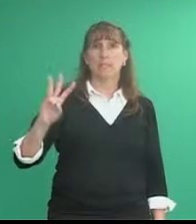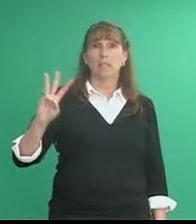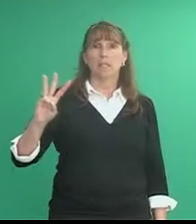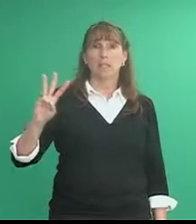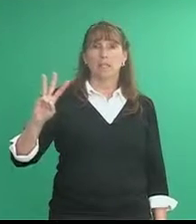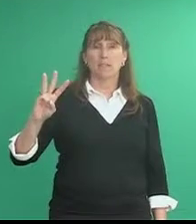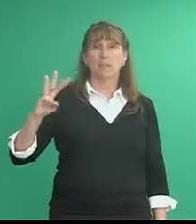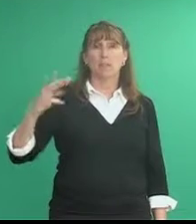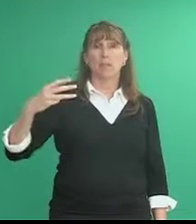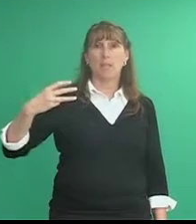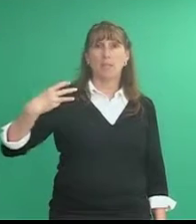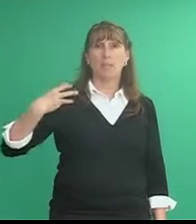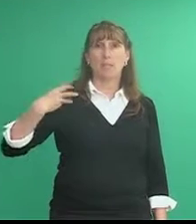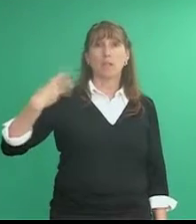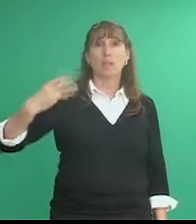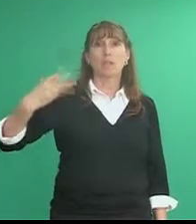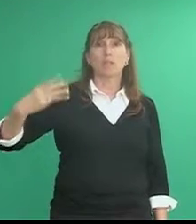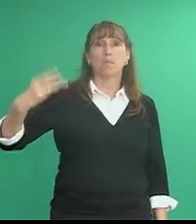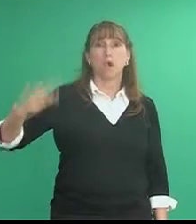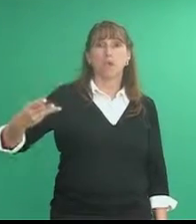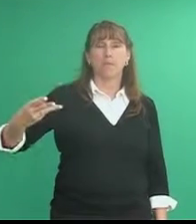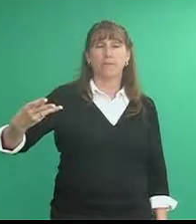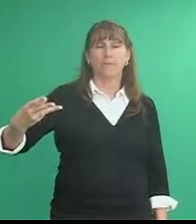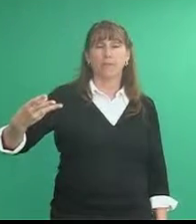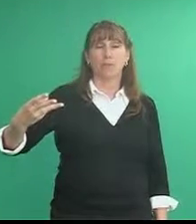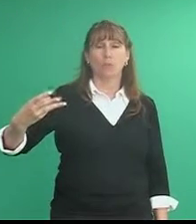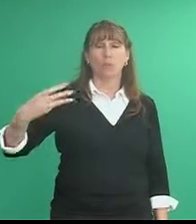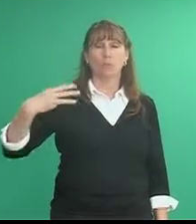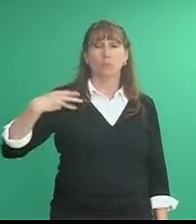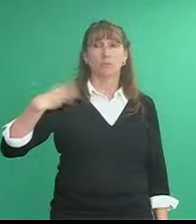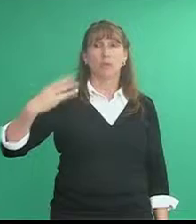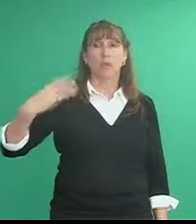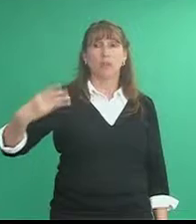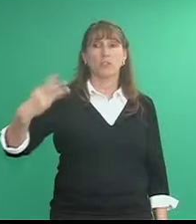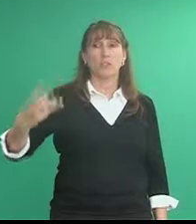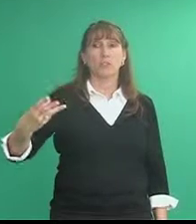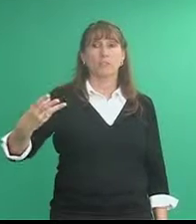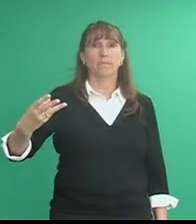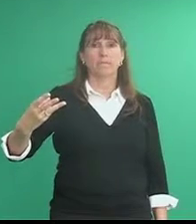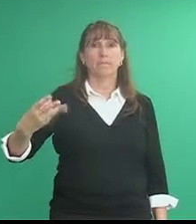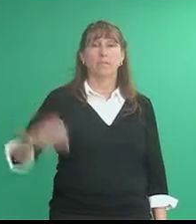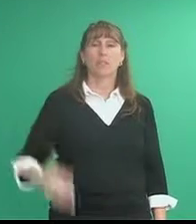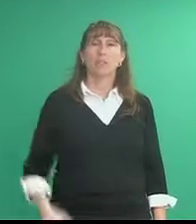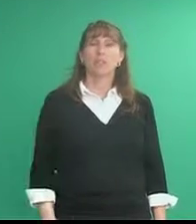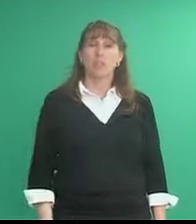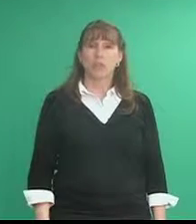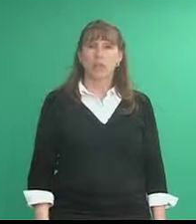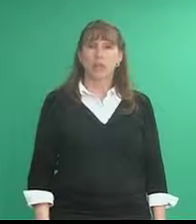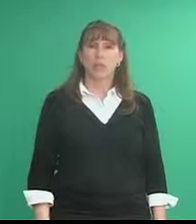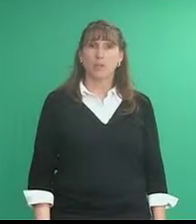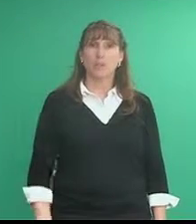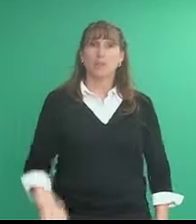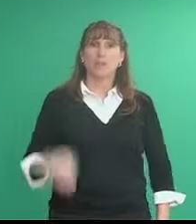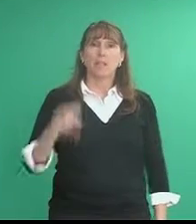take that W handshape and come off your shoulder Washington Chicago